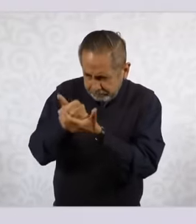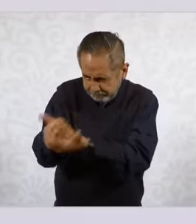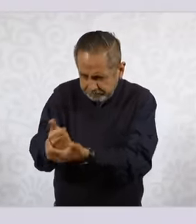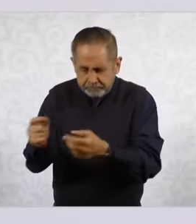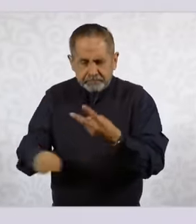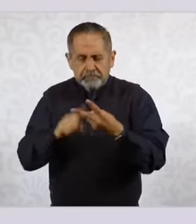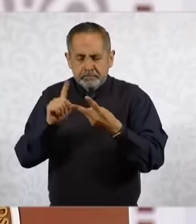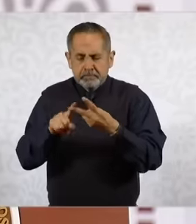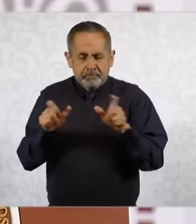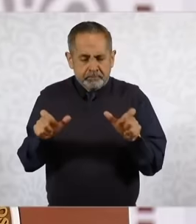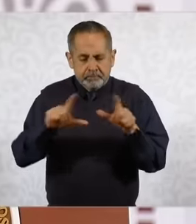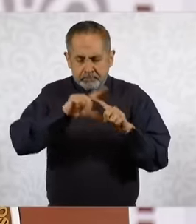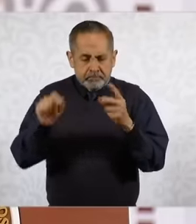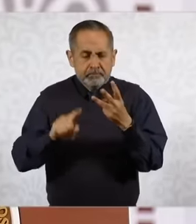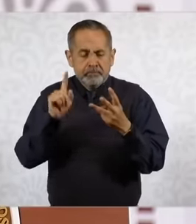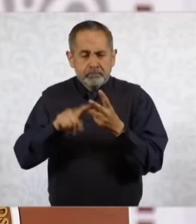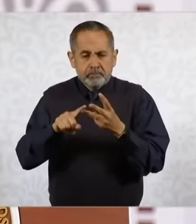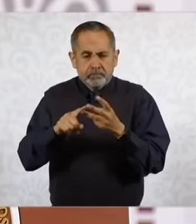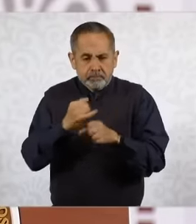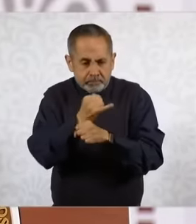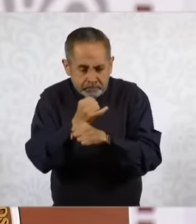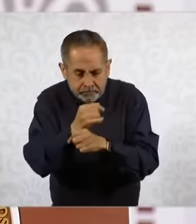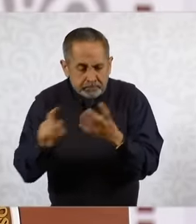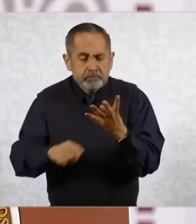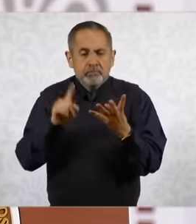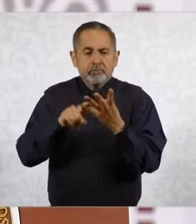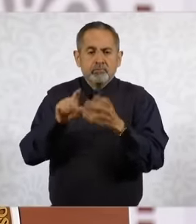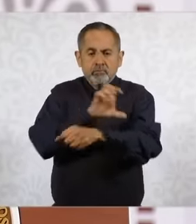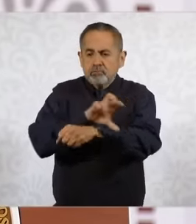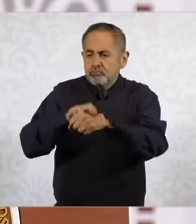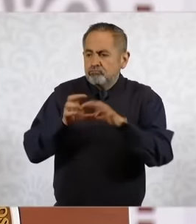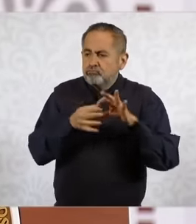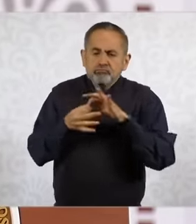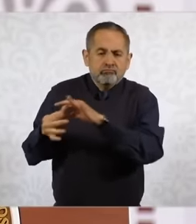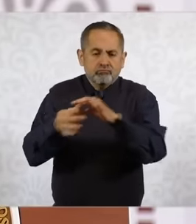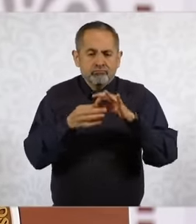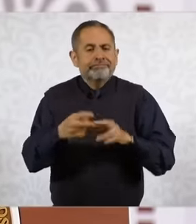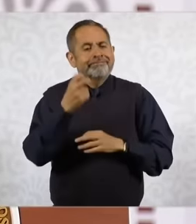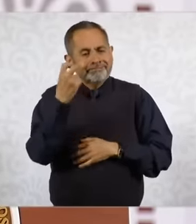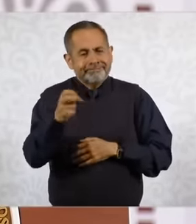the national guard intelligence investigation and coordination that precisely this coordination and